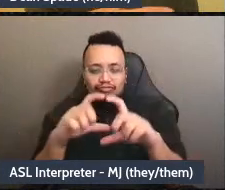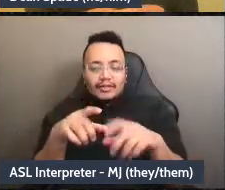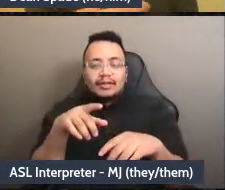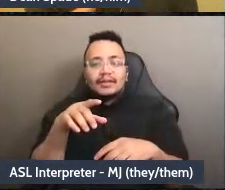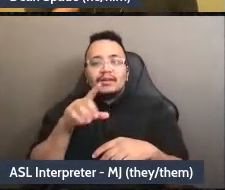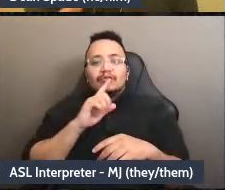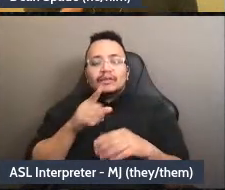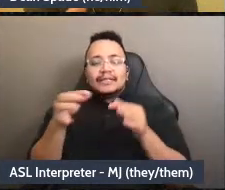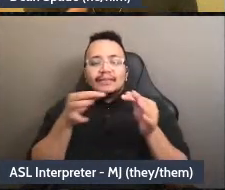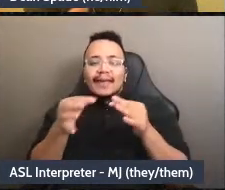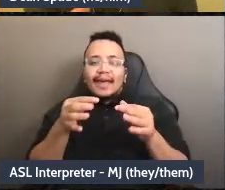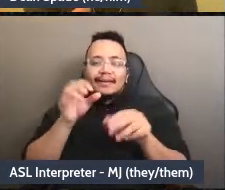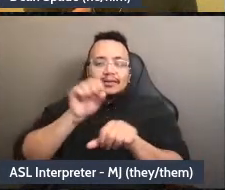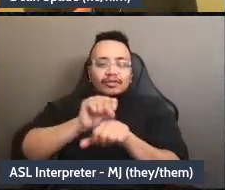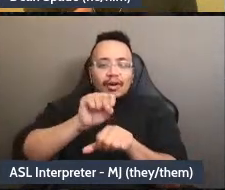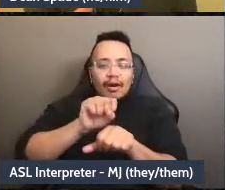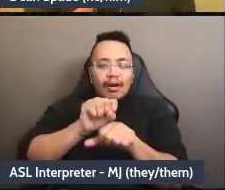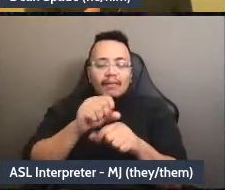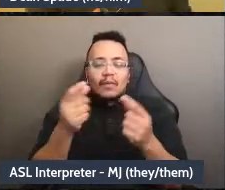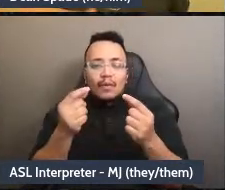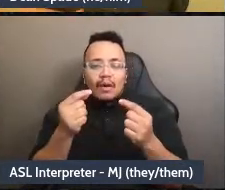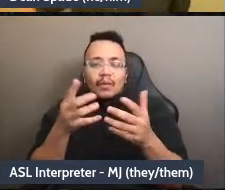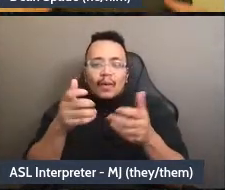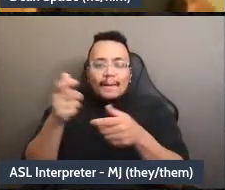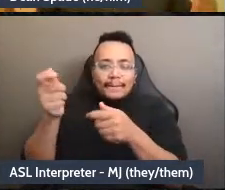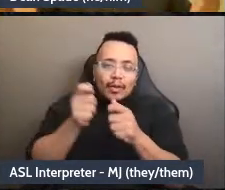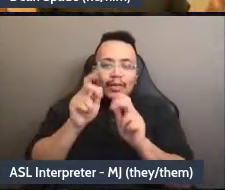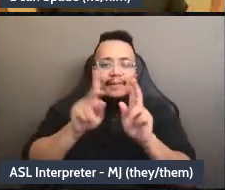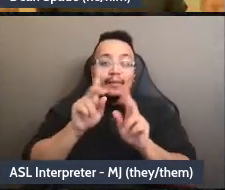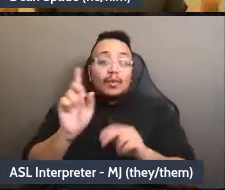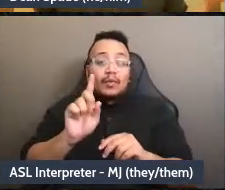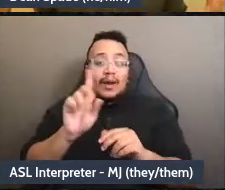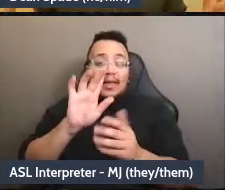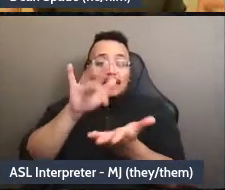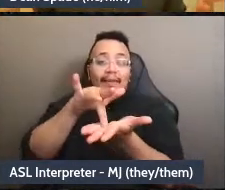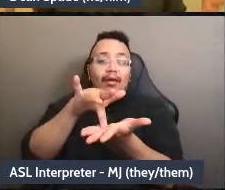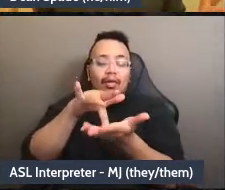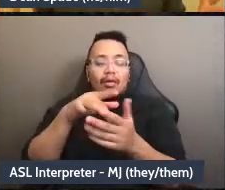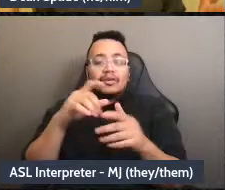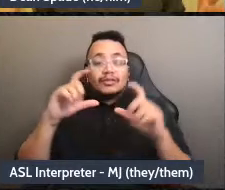is to bring more people deeper into the work so that people on the outer layers of this target